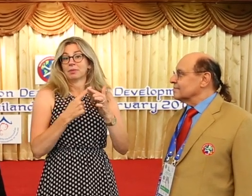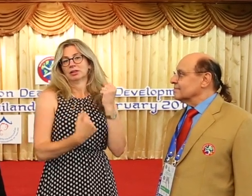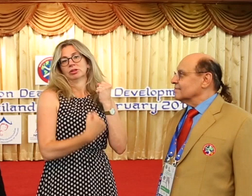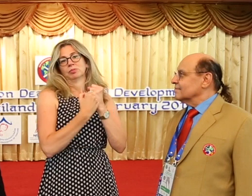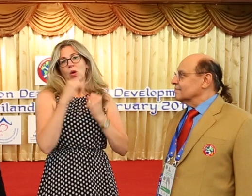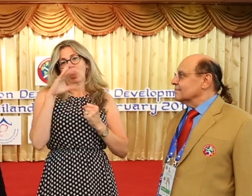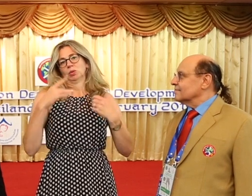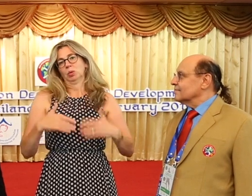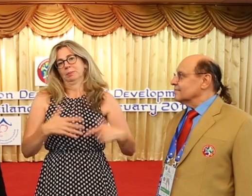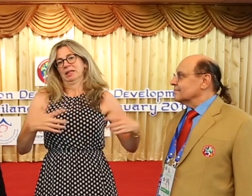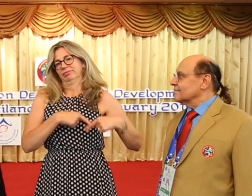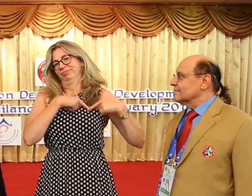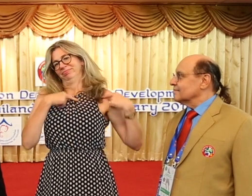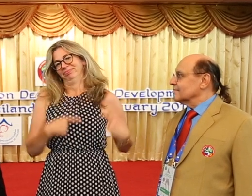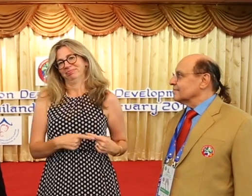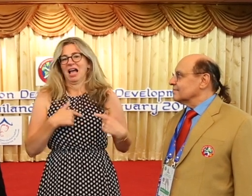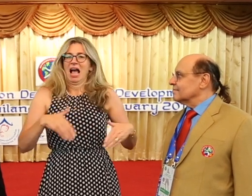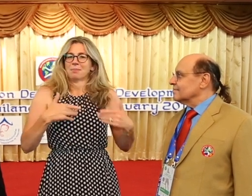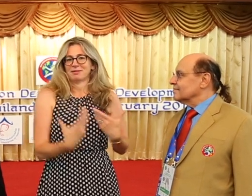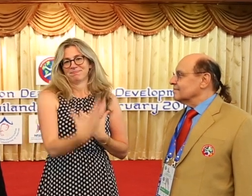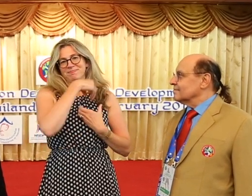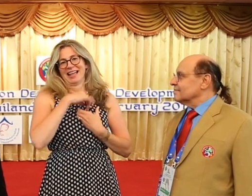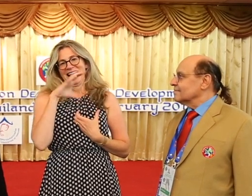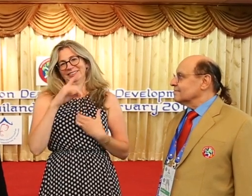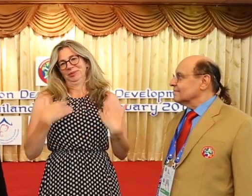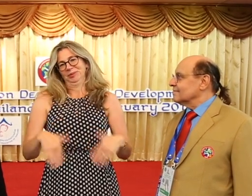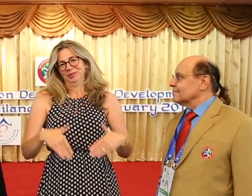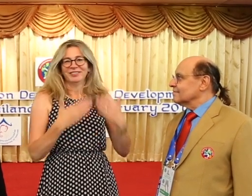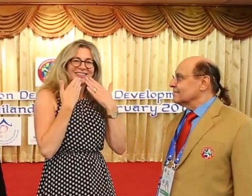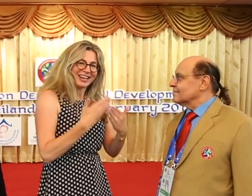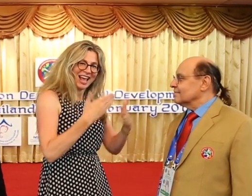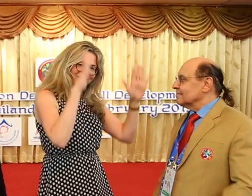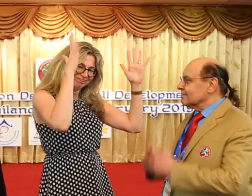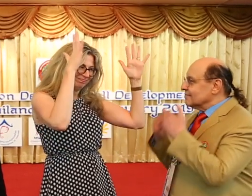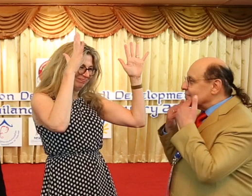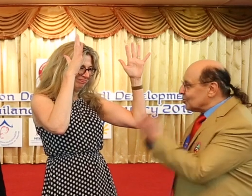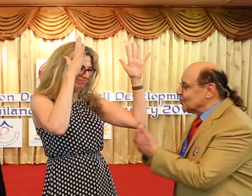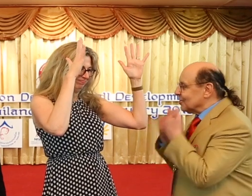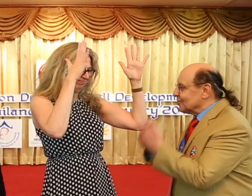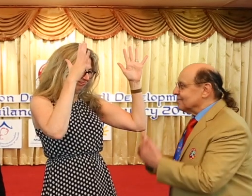for his support to the ICSD.